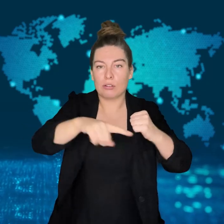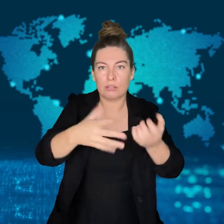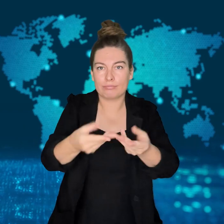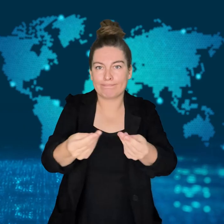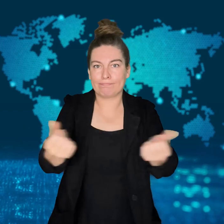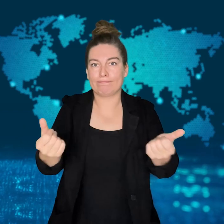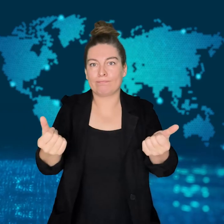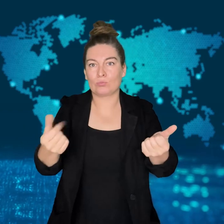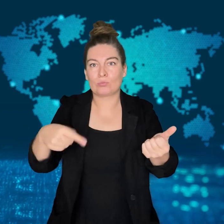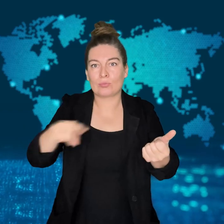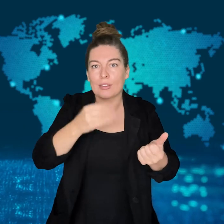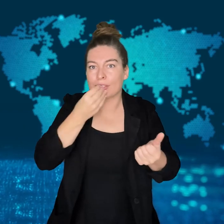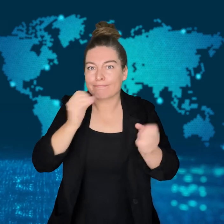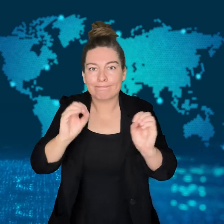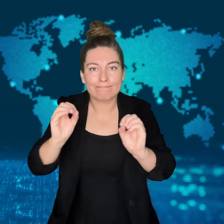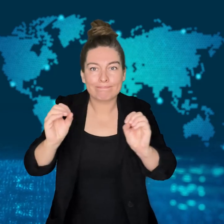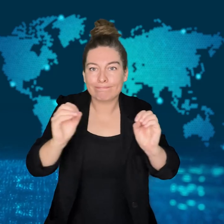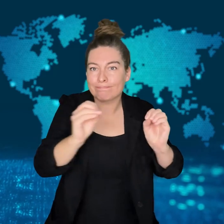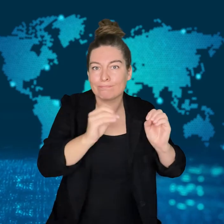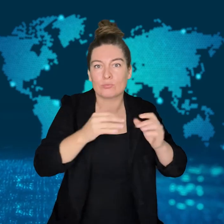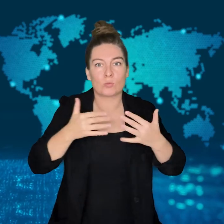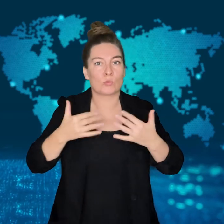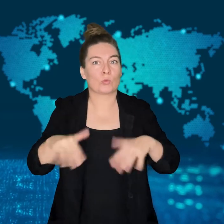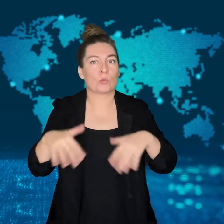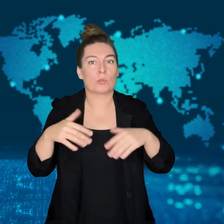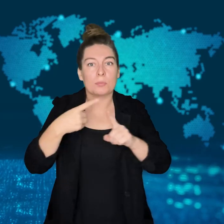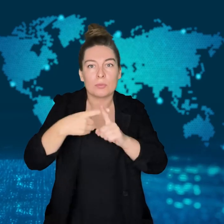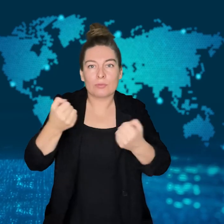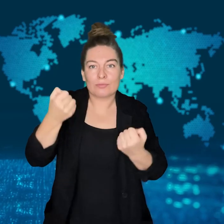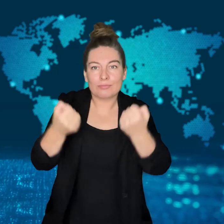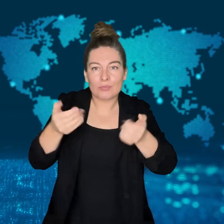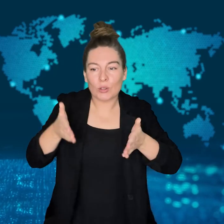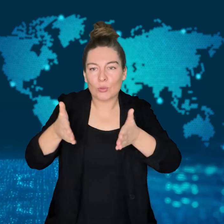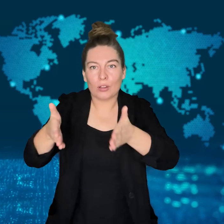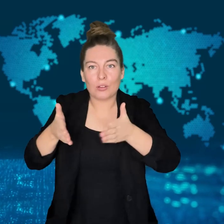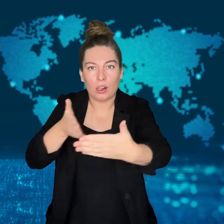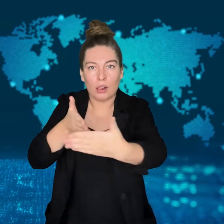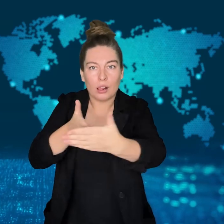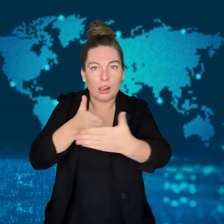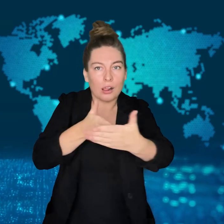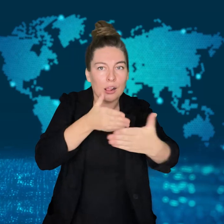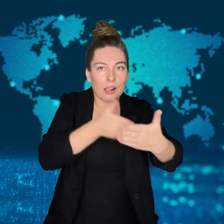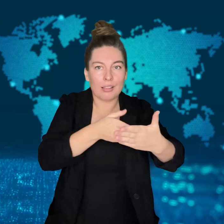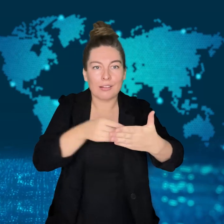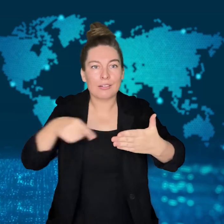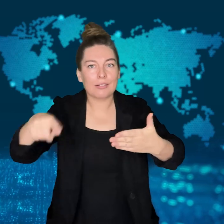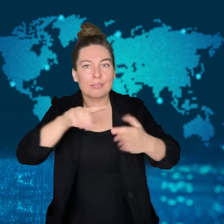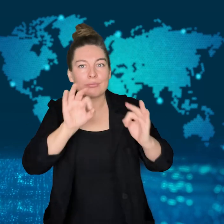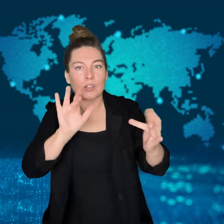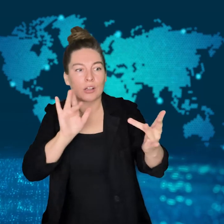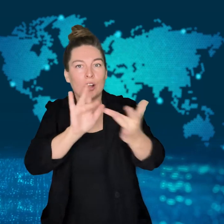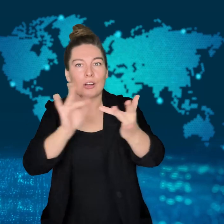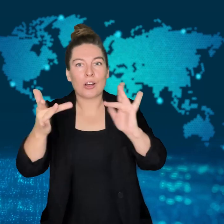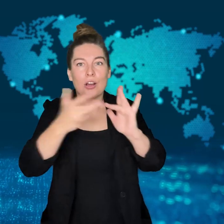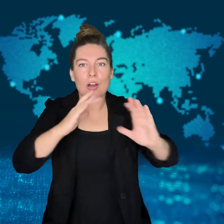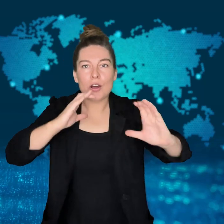There are a growing number of food shortages as crops are washed away.